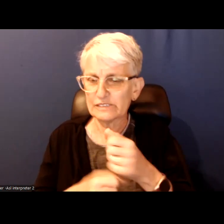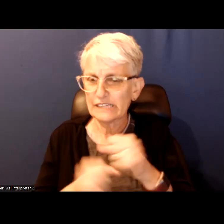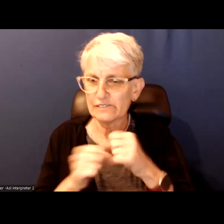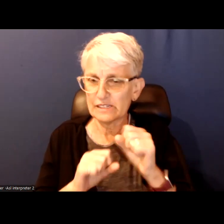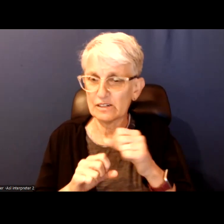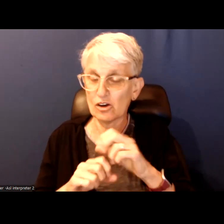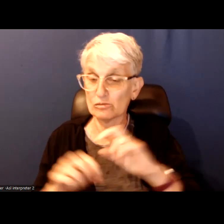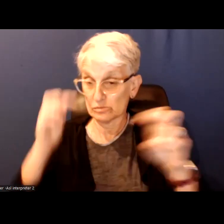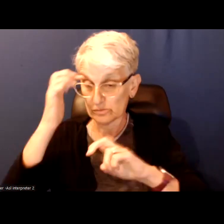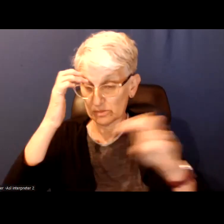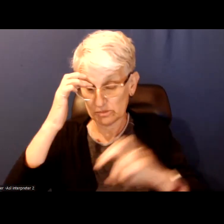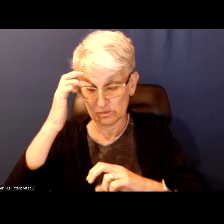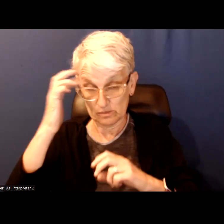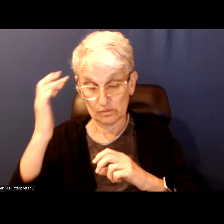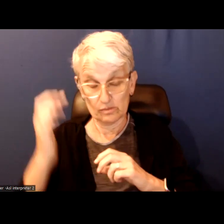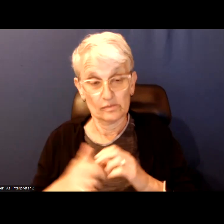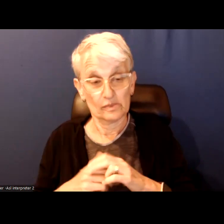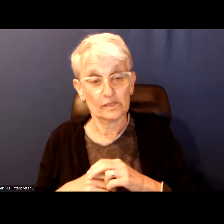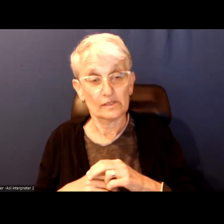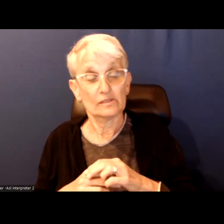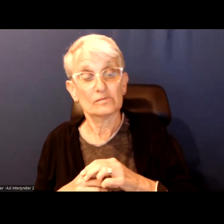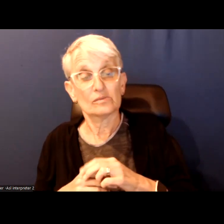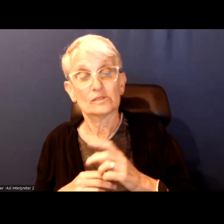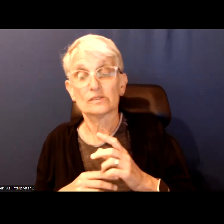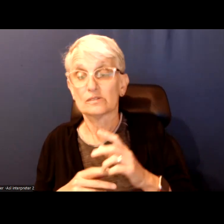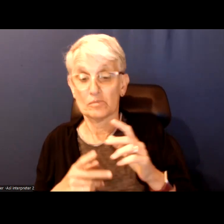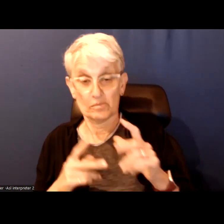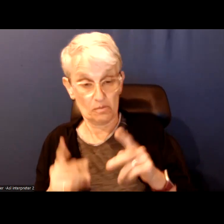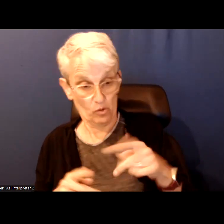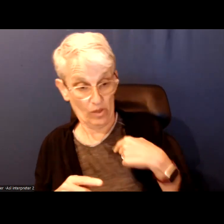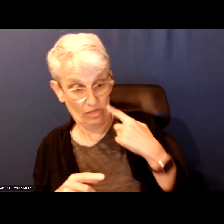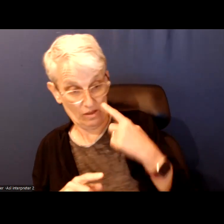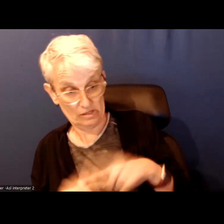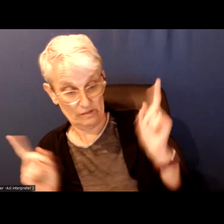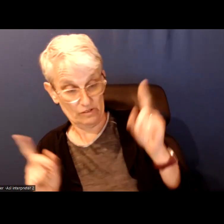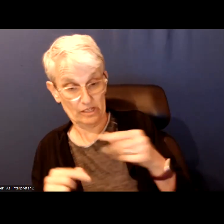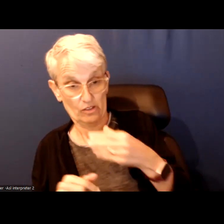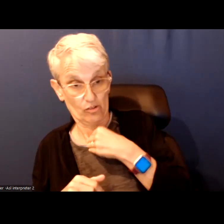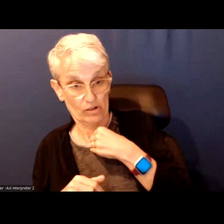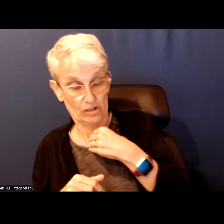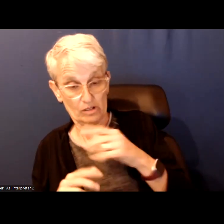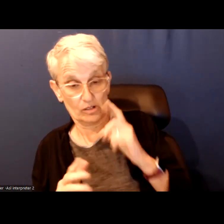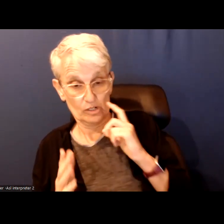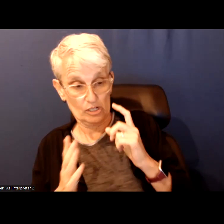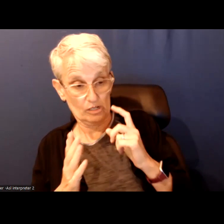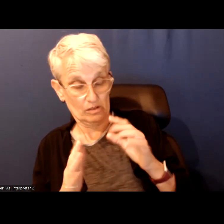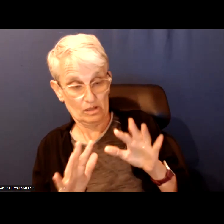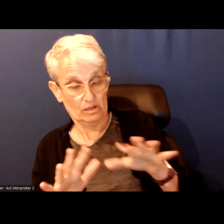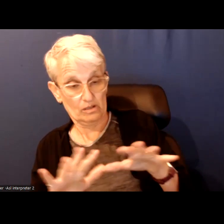We see people who we perceive as different than us and we don't recognize people as being